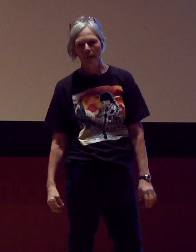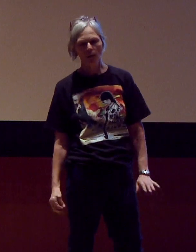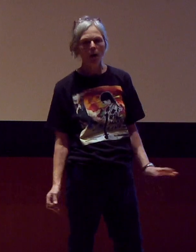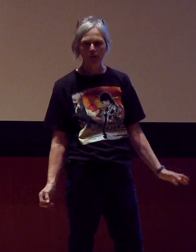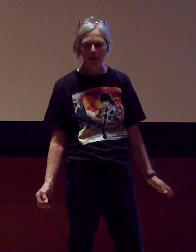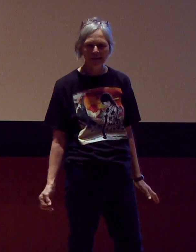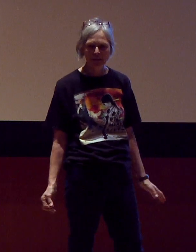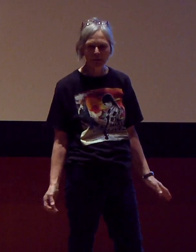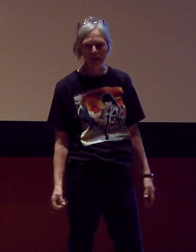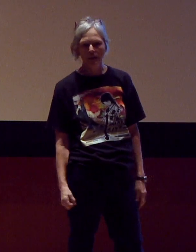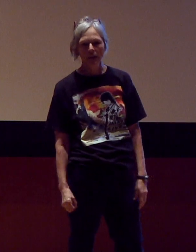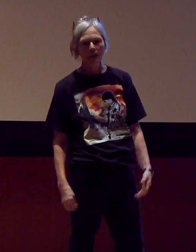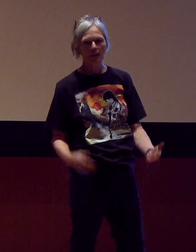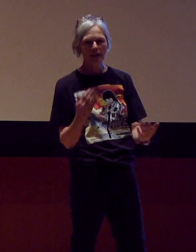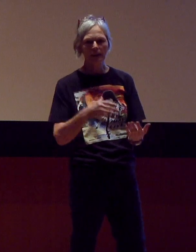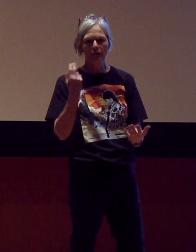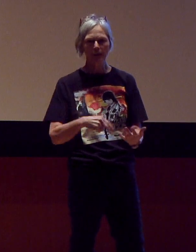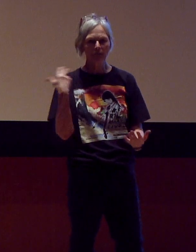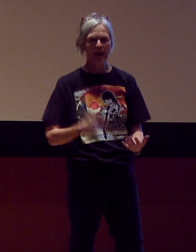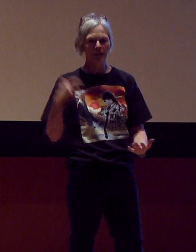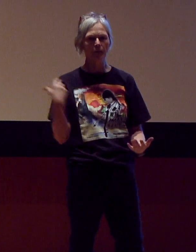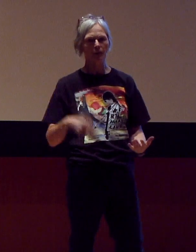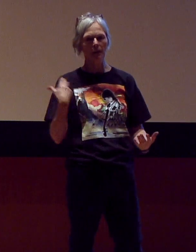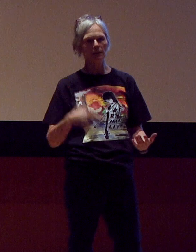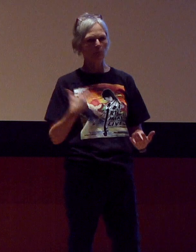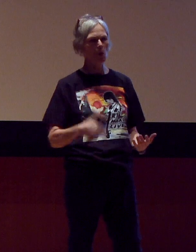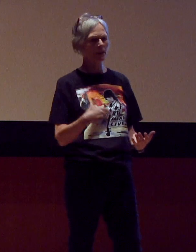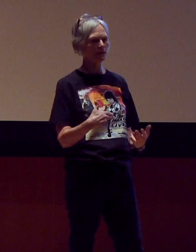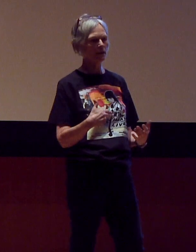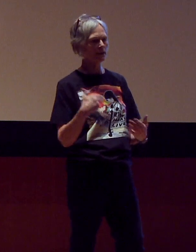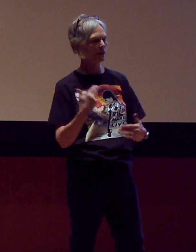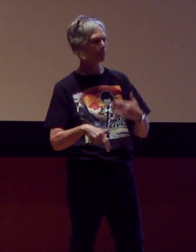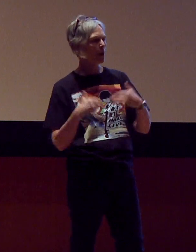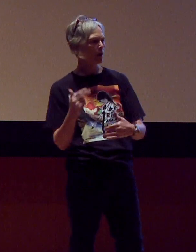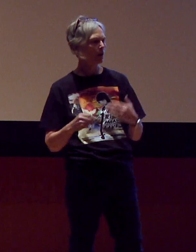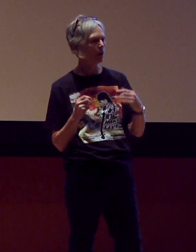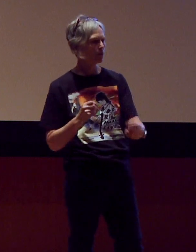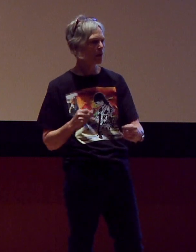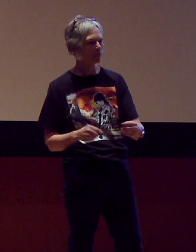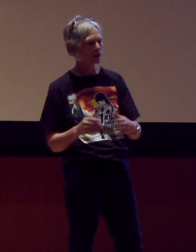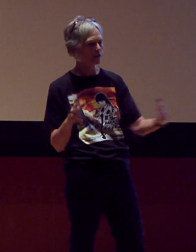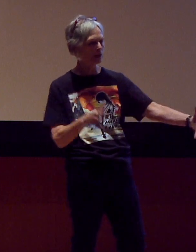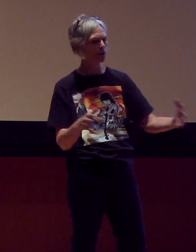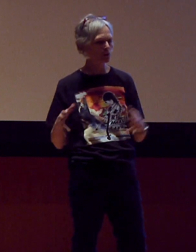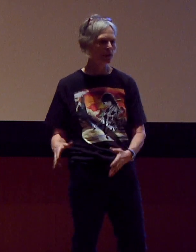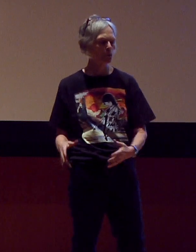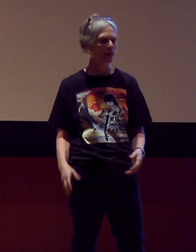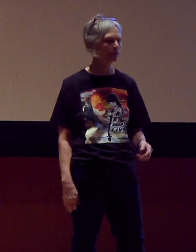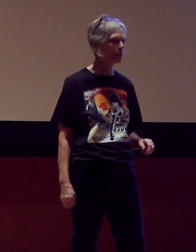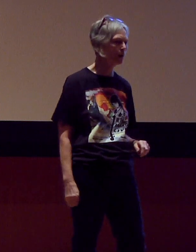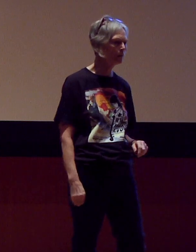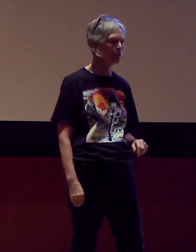They’re all very different. They’re again very fast, very in the moment, and they’re part of something, they don’t take away from.